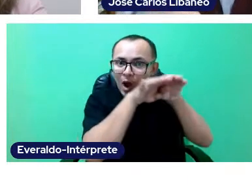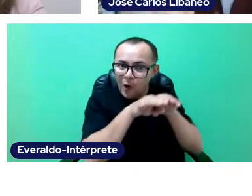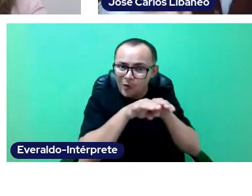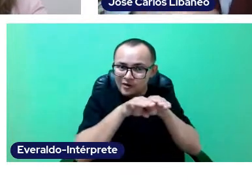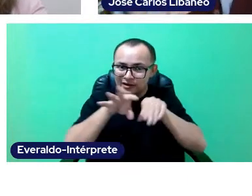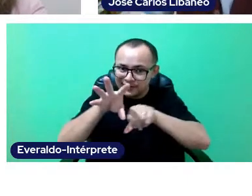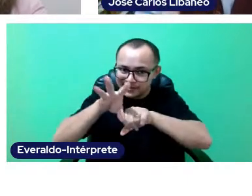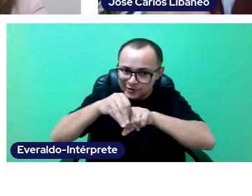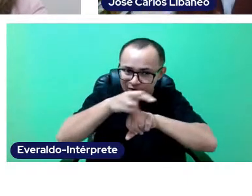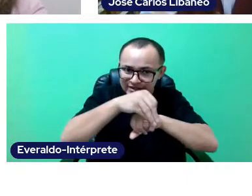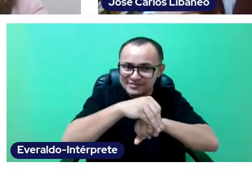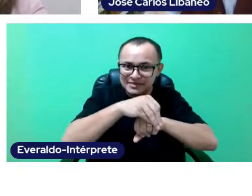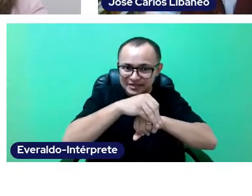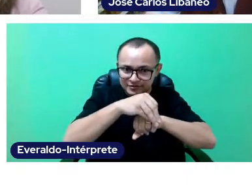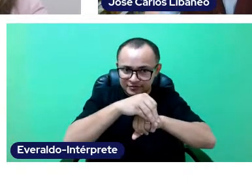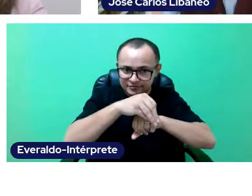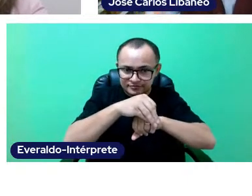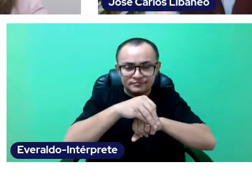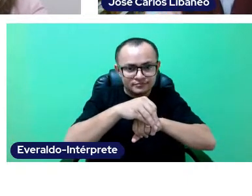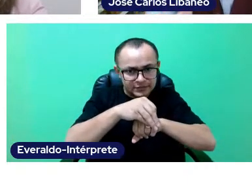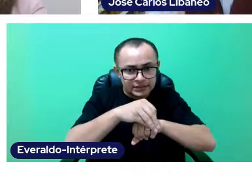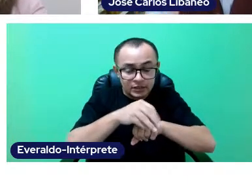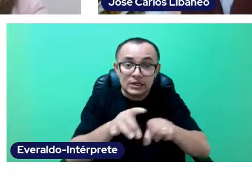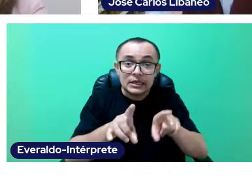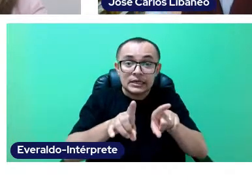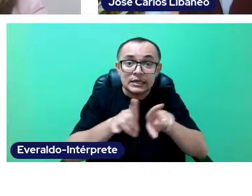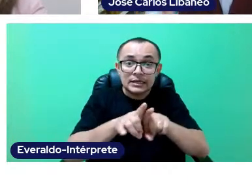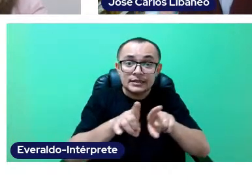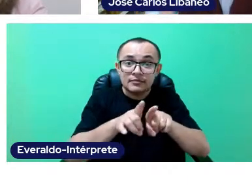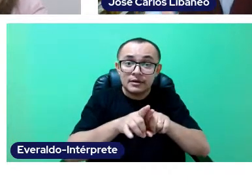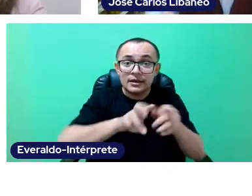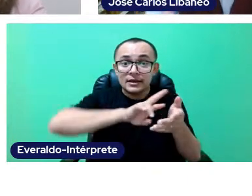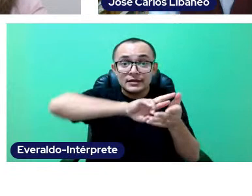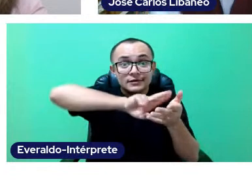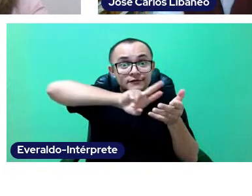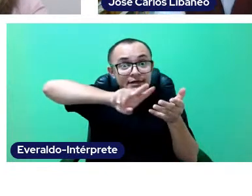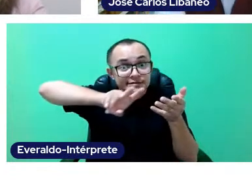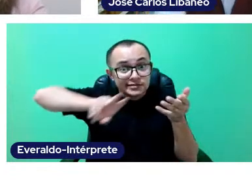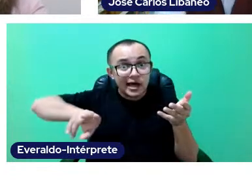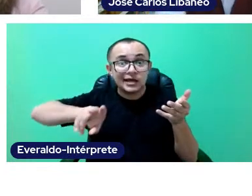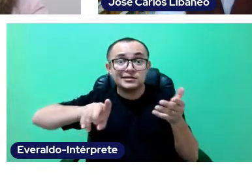but at the same time taking into account diversity and differences.